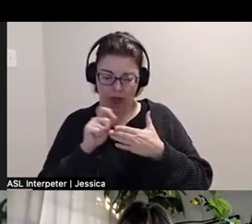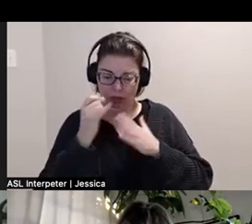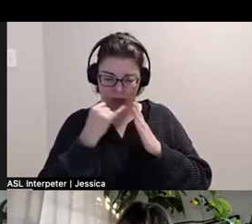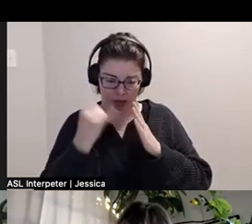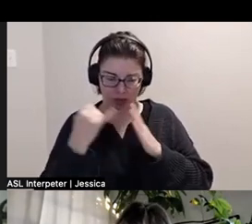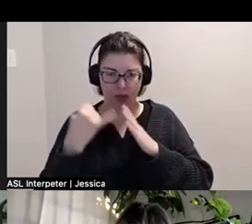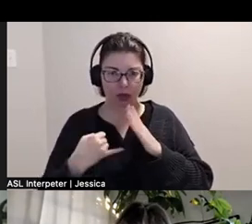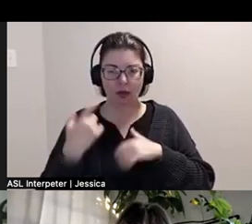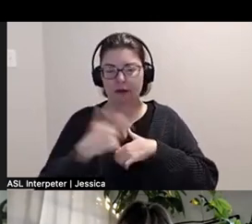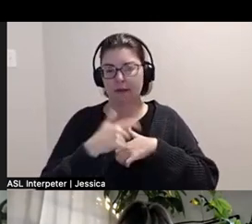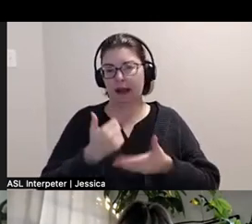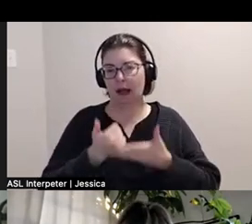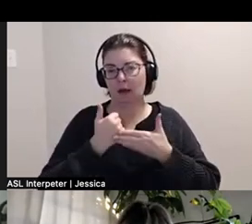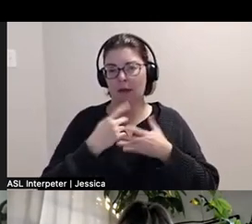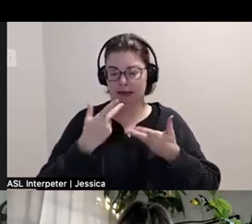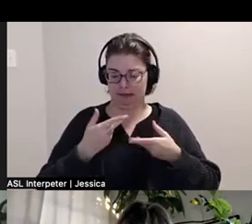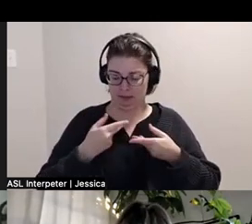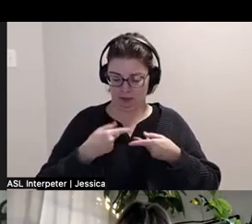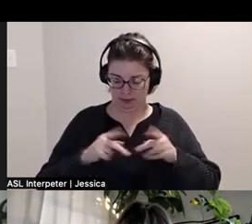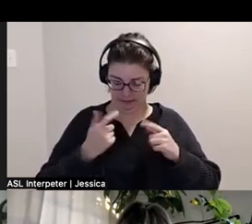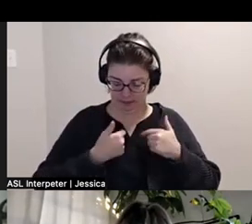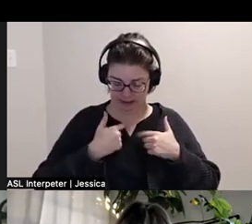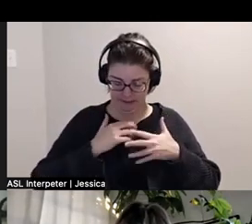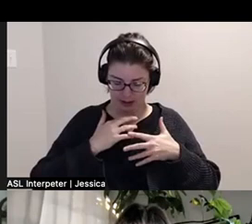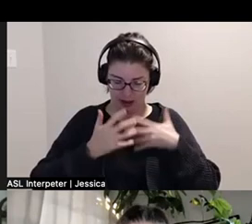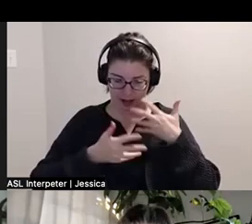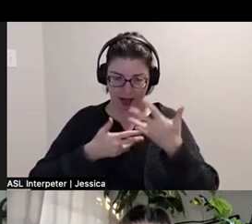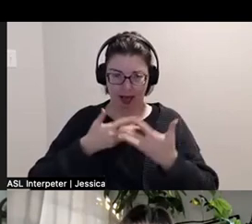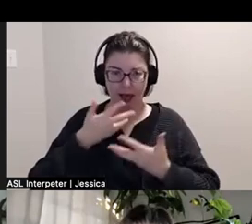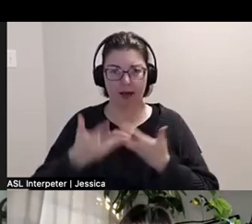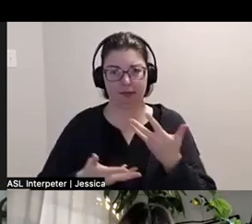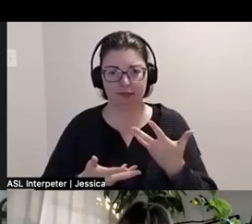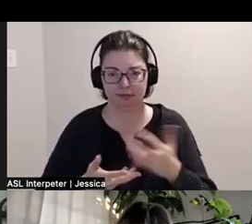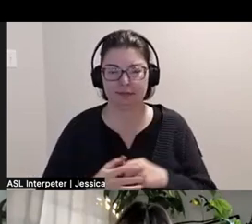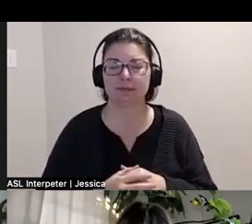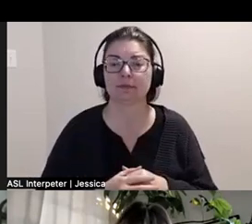and it's like, I'm trying to get myself permission to like stumble into the practice. And my grandma used to weave